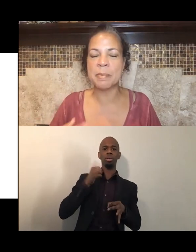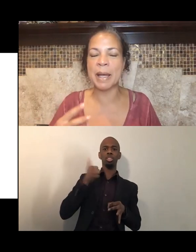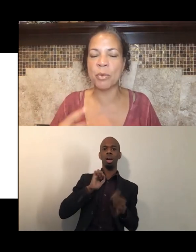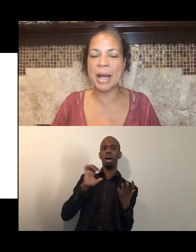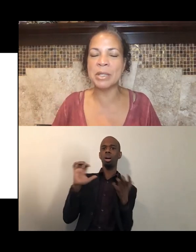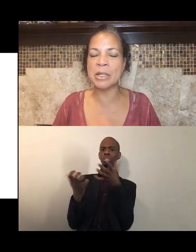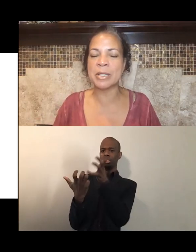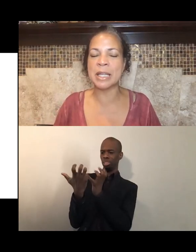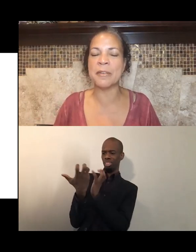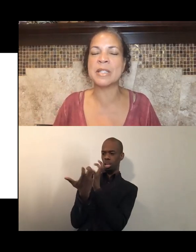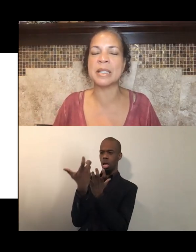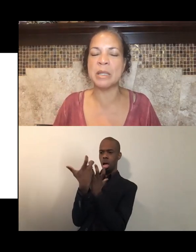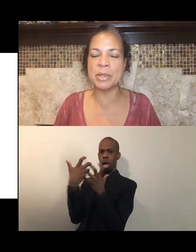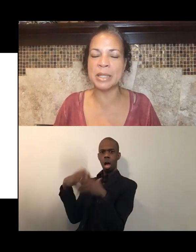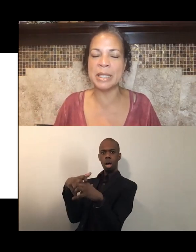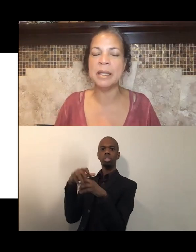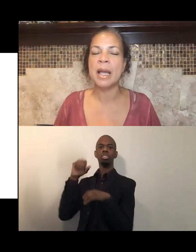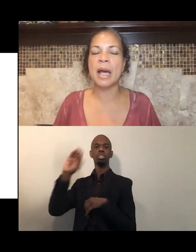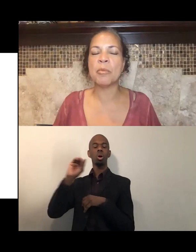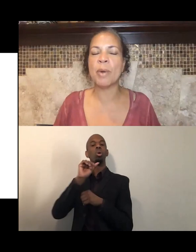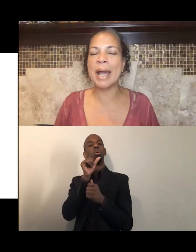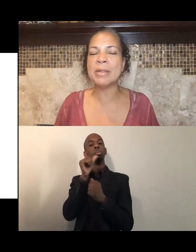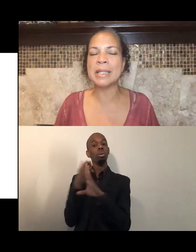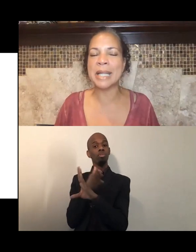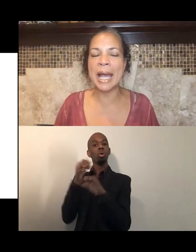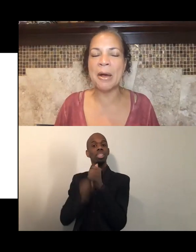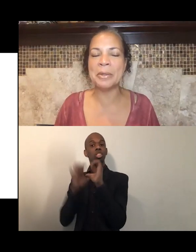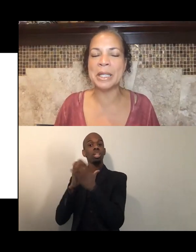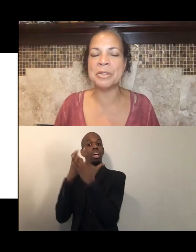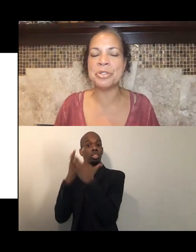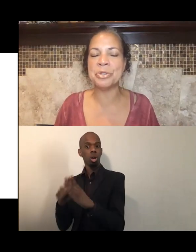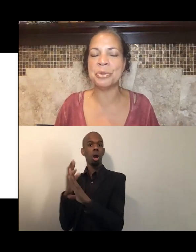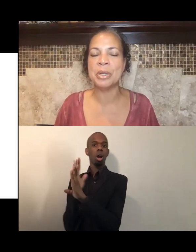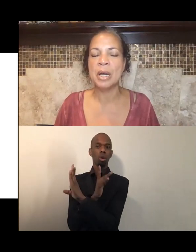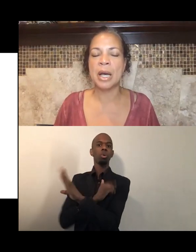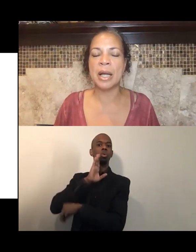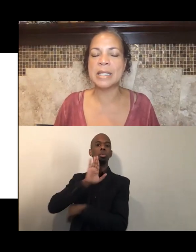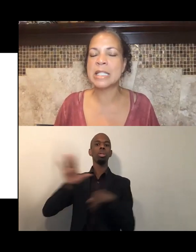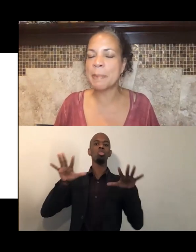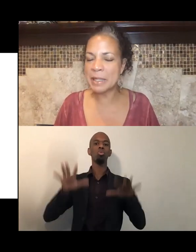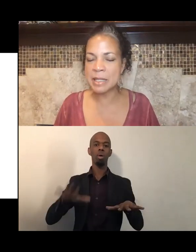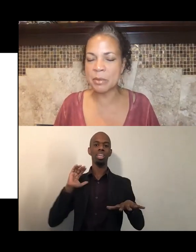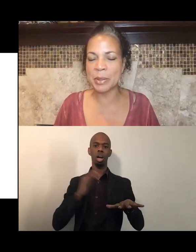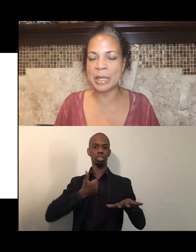by grounding ourselves deliberately, grounding down into the space that we're in,